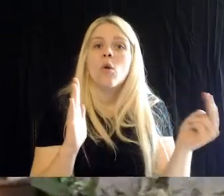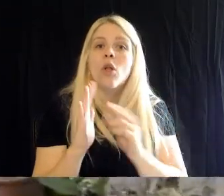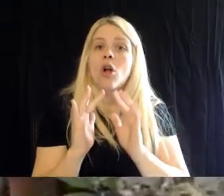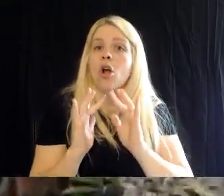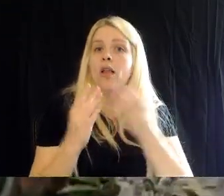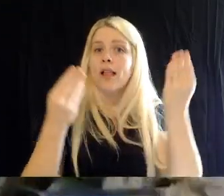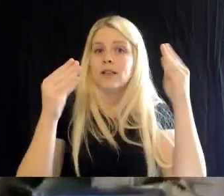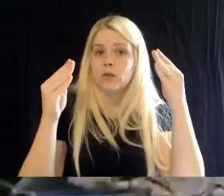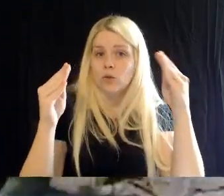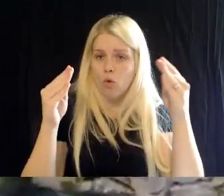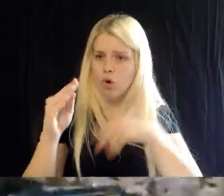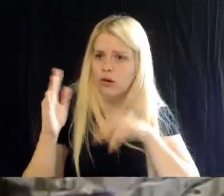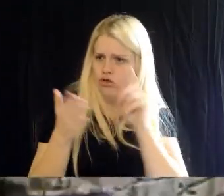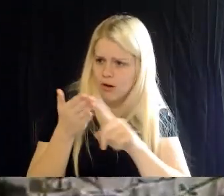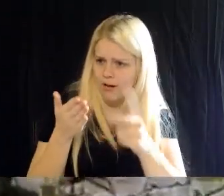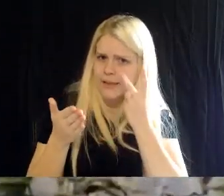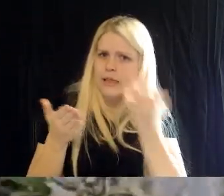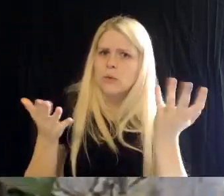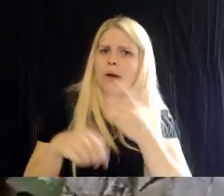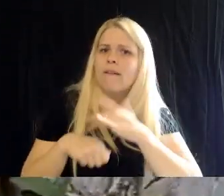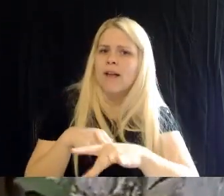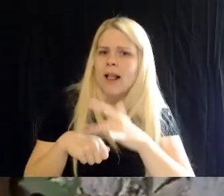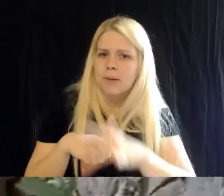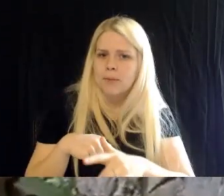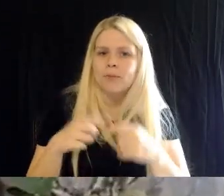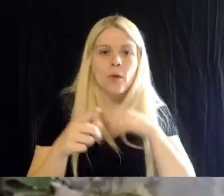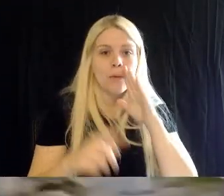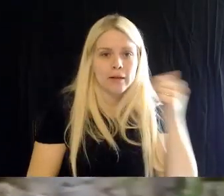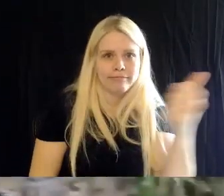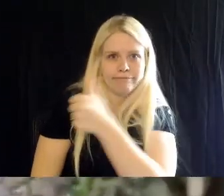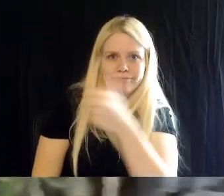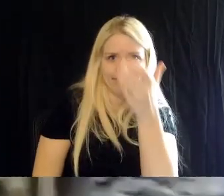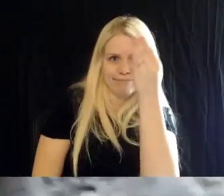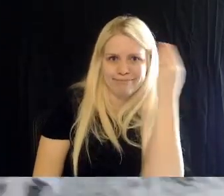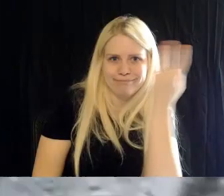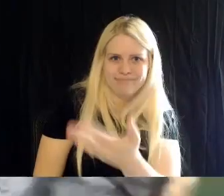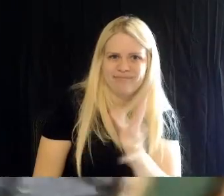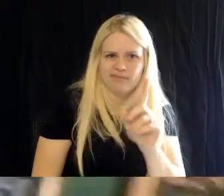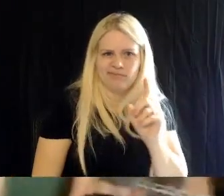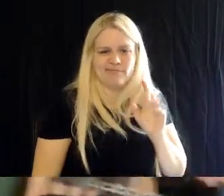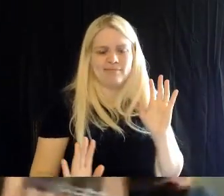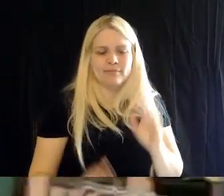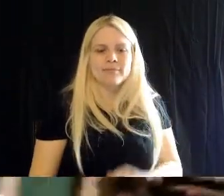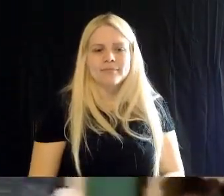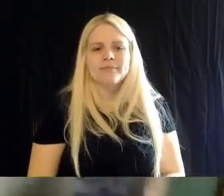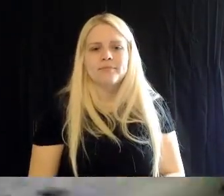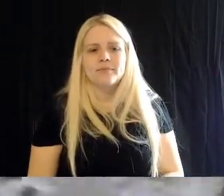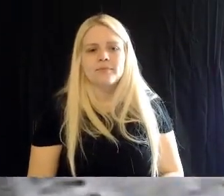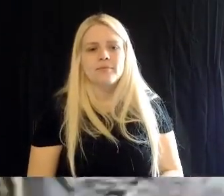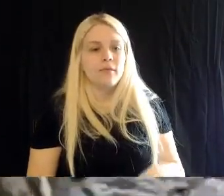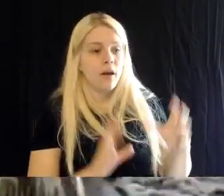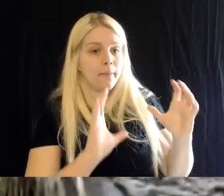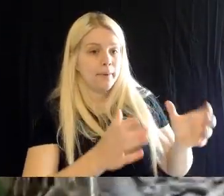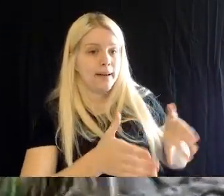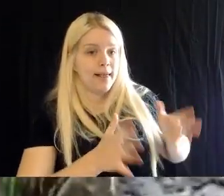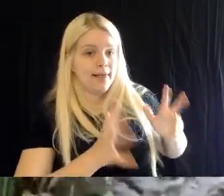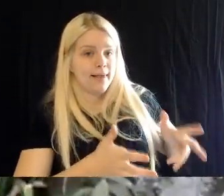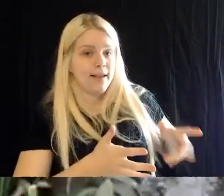Britt: Alright so, I'm gonna kind of be going back and forth between the two pods. I'm gonna put this one over here for the little chicks. Brad: Now, you see she placed this one here.over